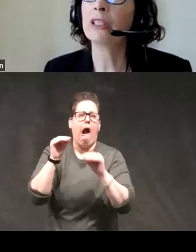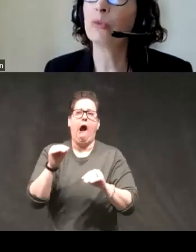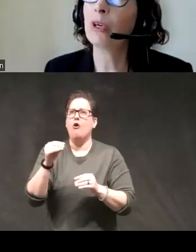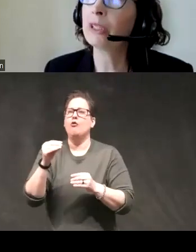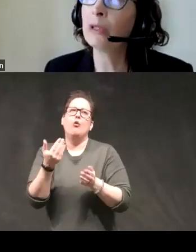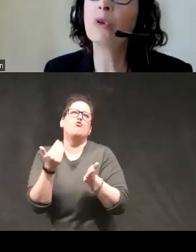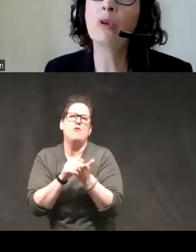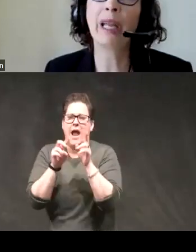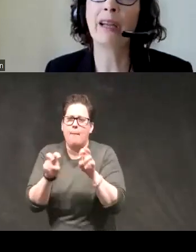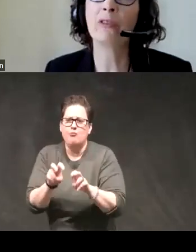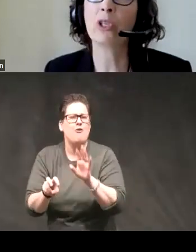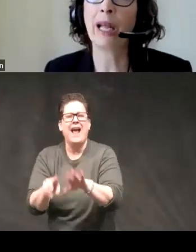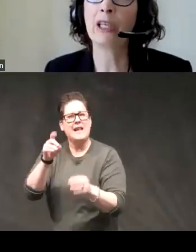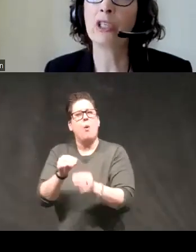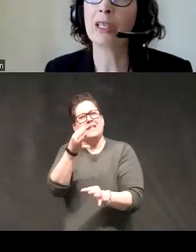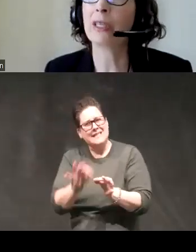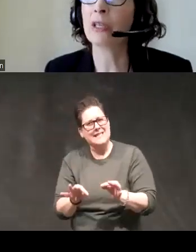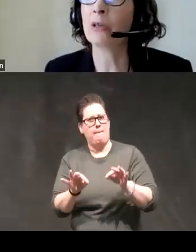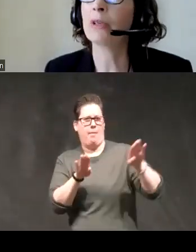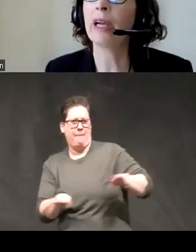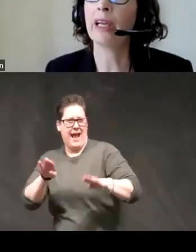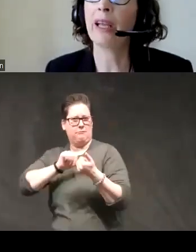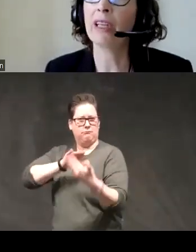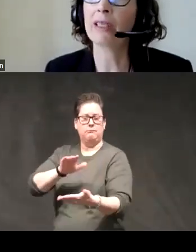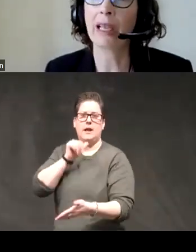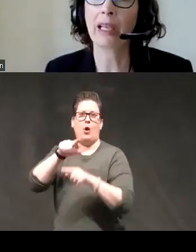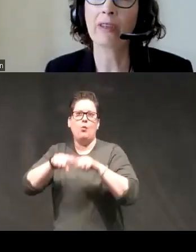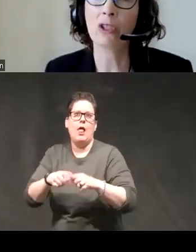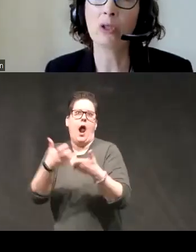kinds of more simple behavioral strategies that don't rely on heavy executive control